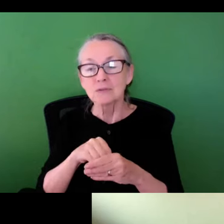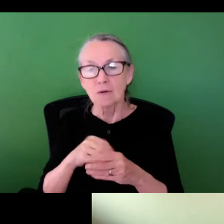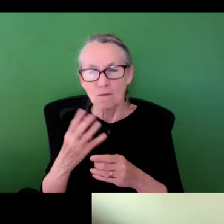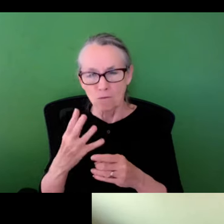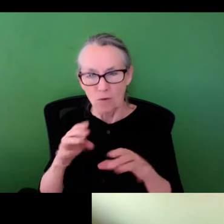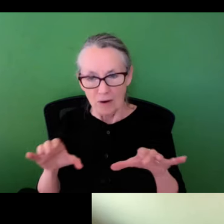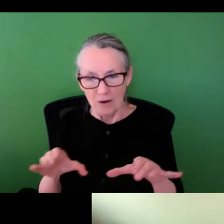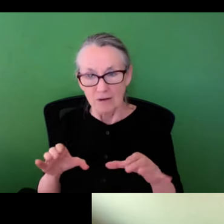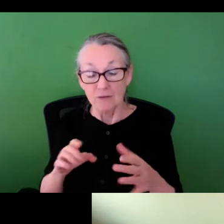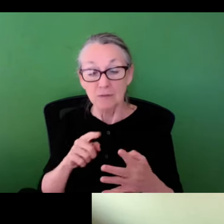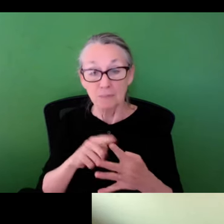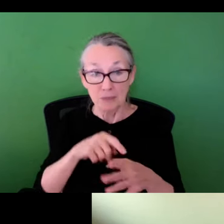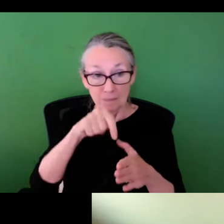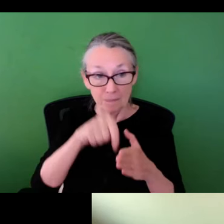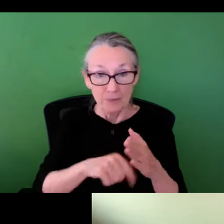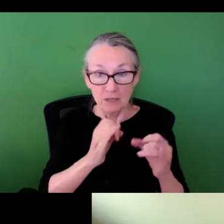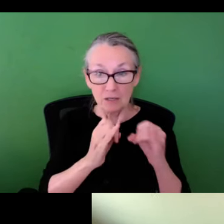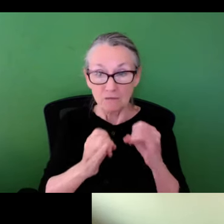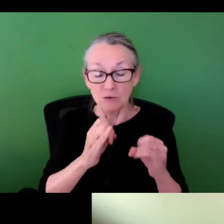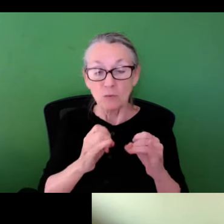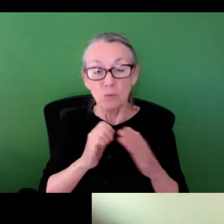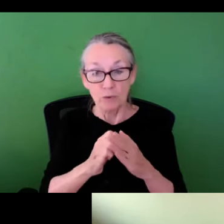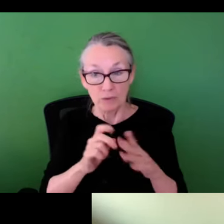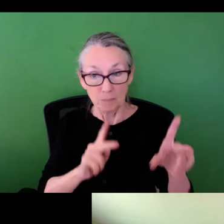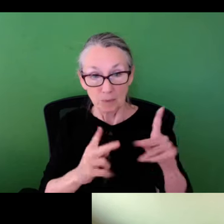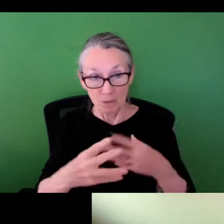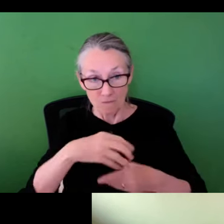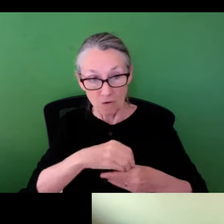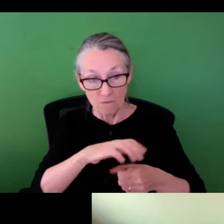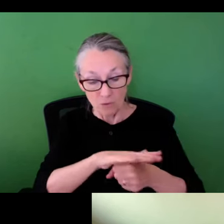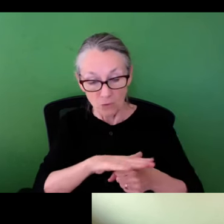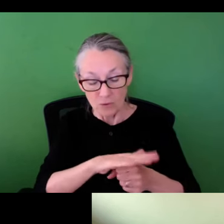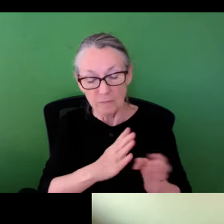And so that project includes four activities